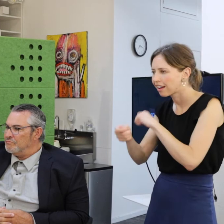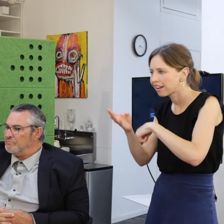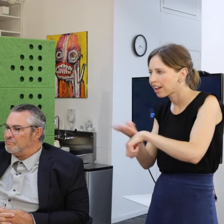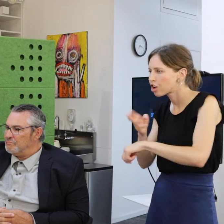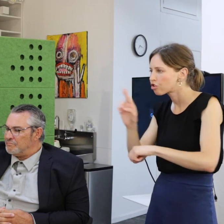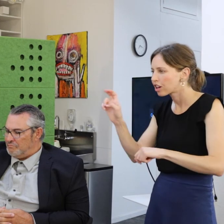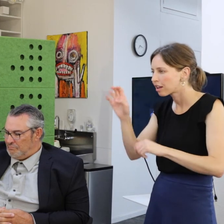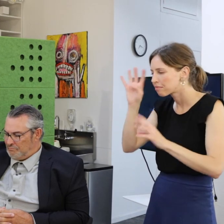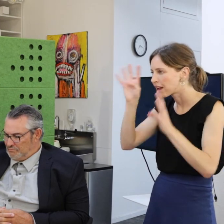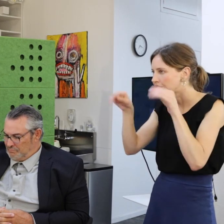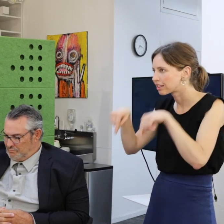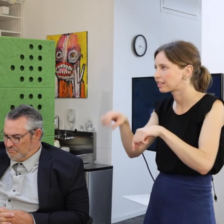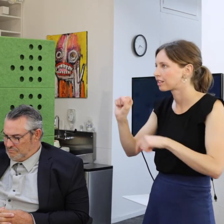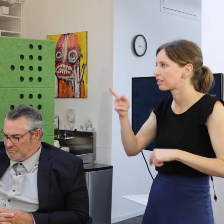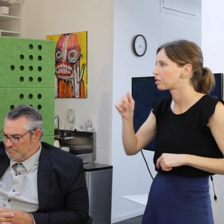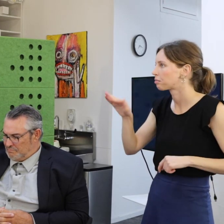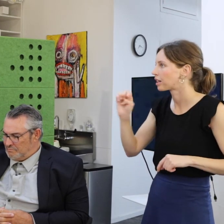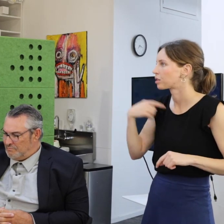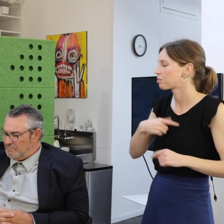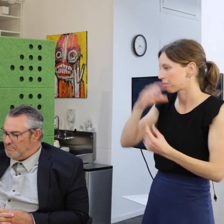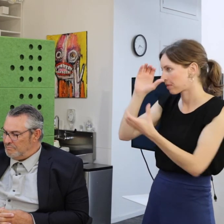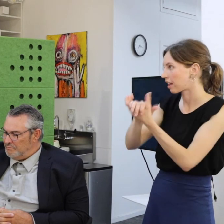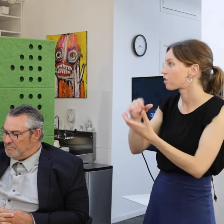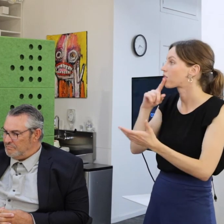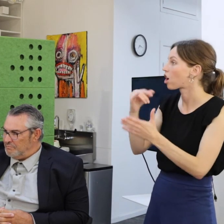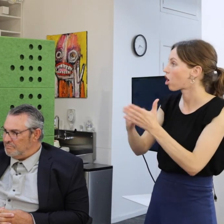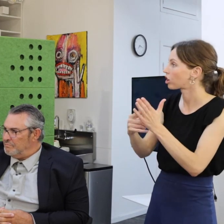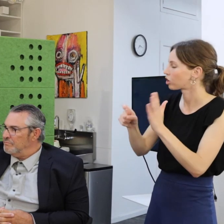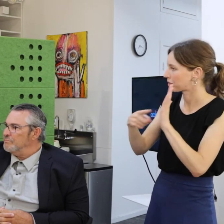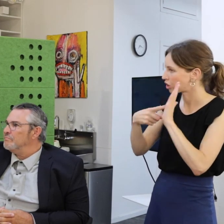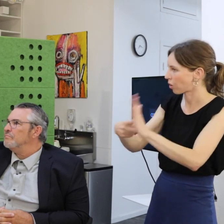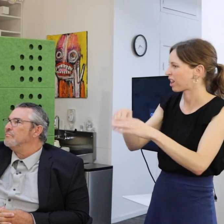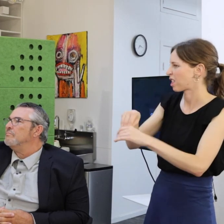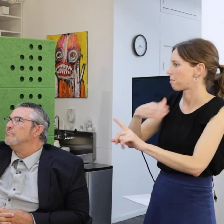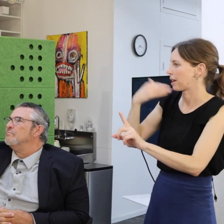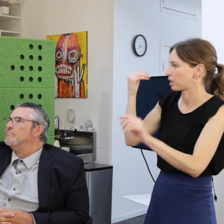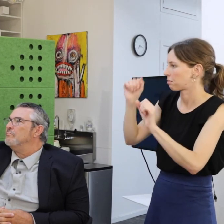Because we believe that the artwork deserves to be shown in the best possible light.